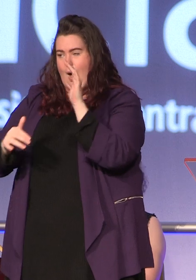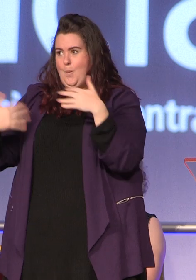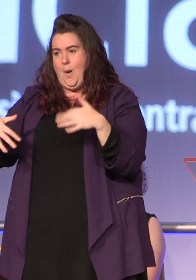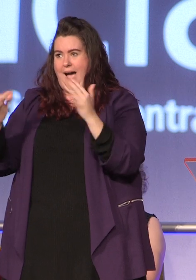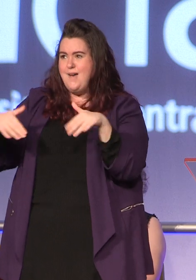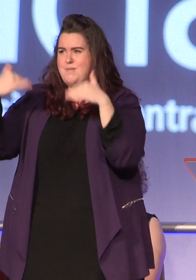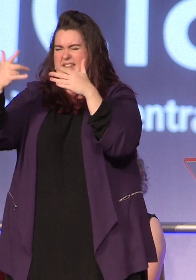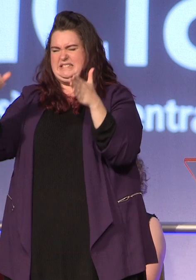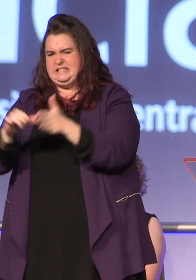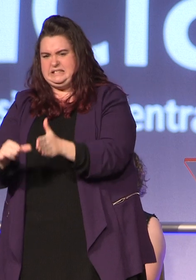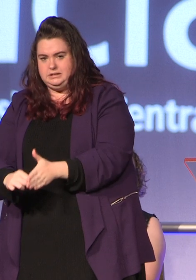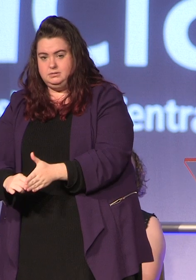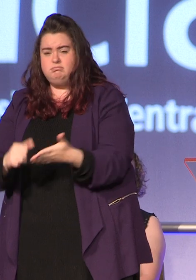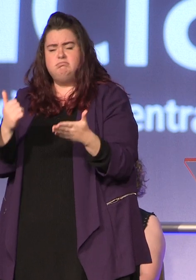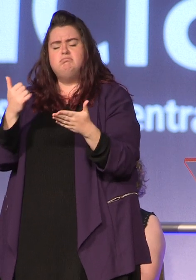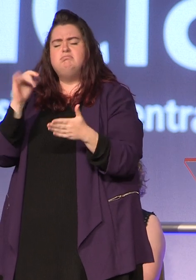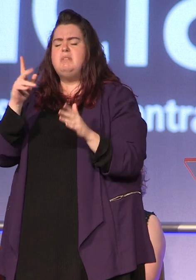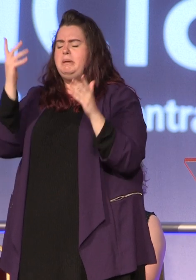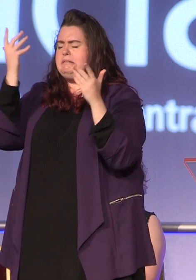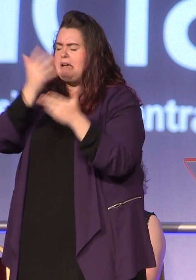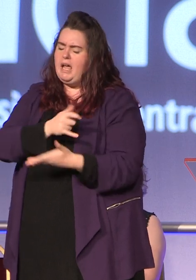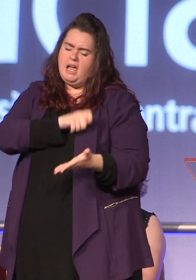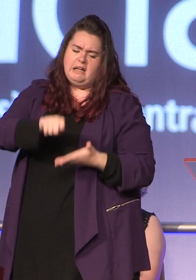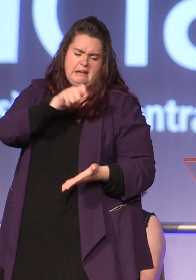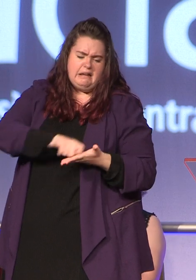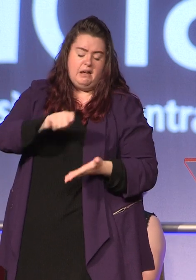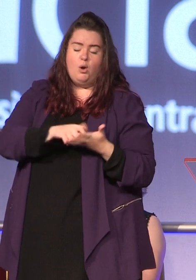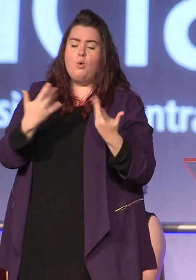that project or trying to keep up with class while on placement working a job